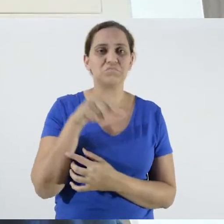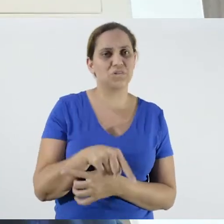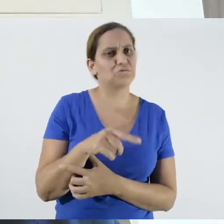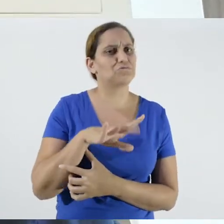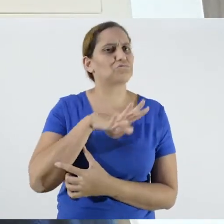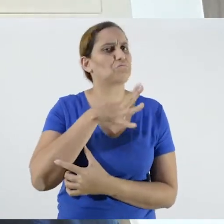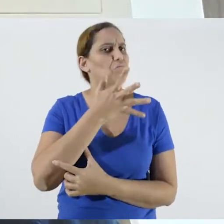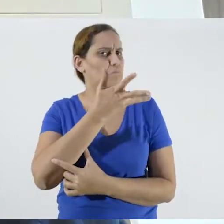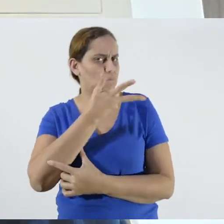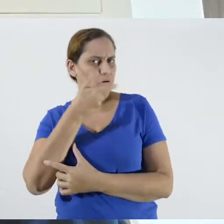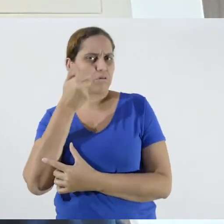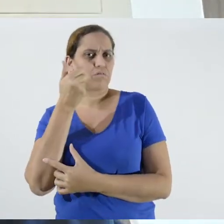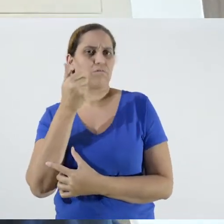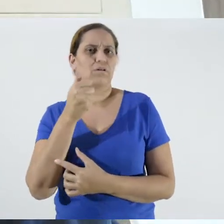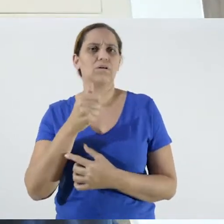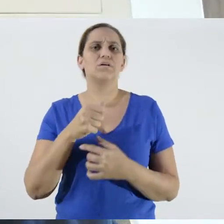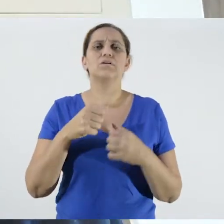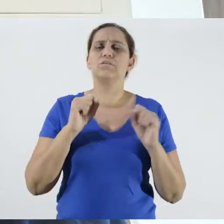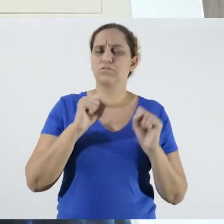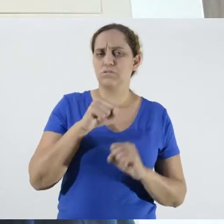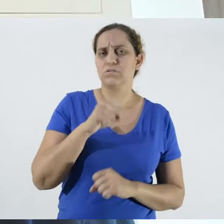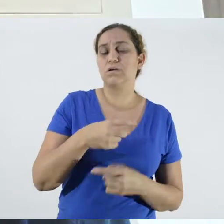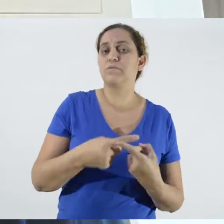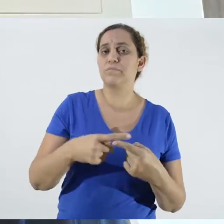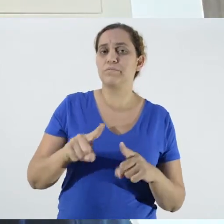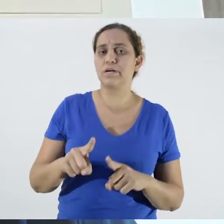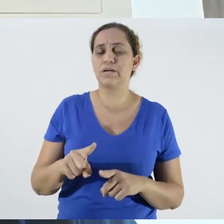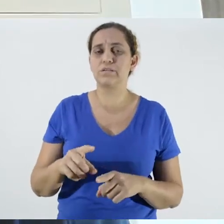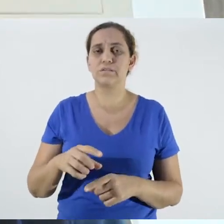wonderful, but because of their